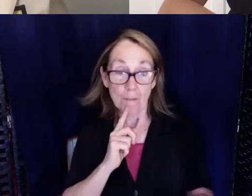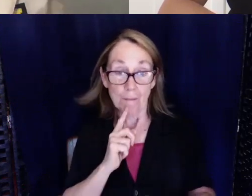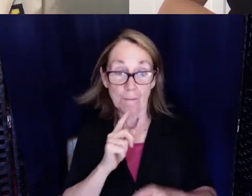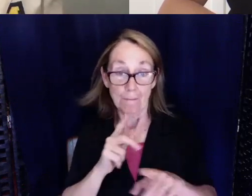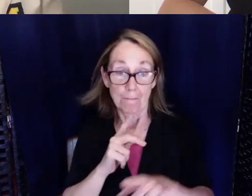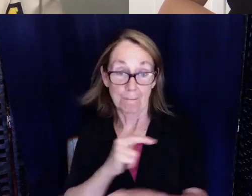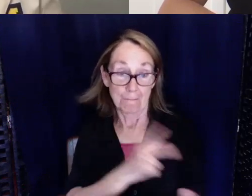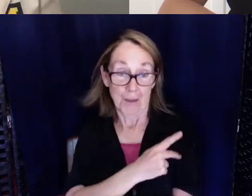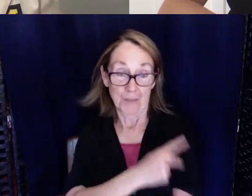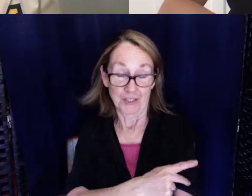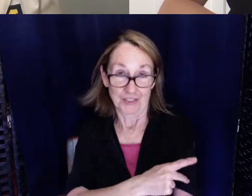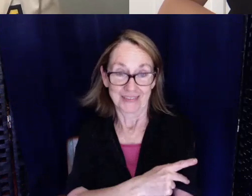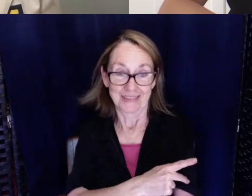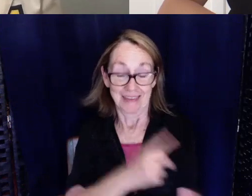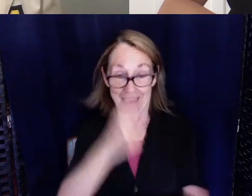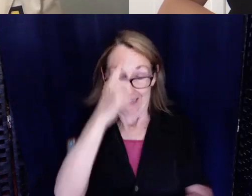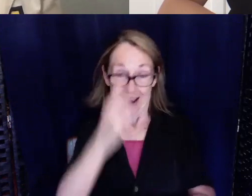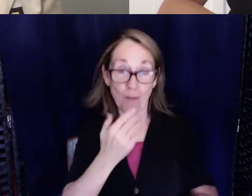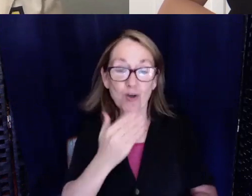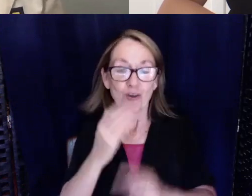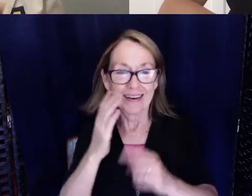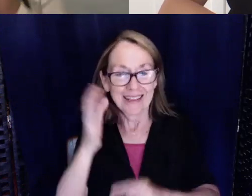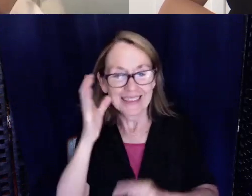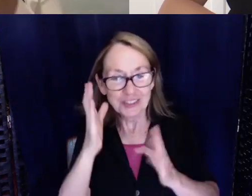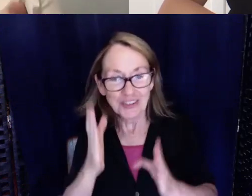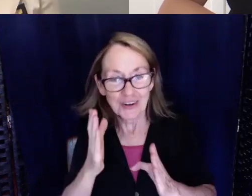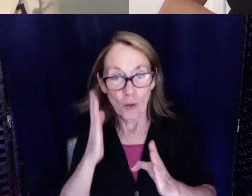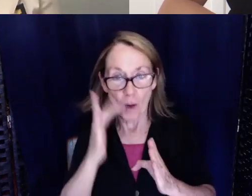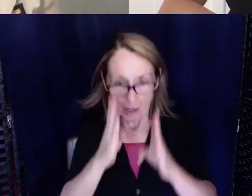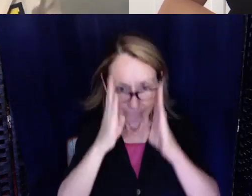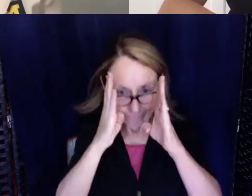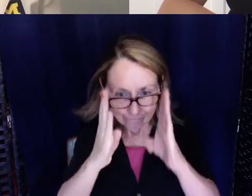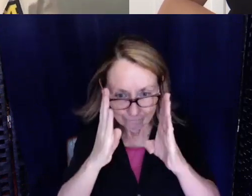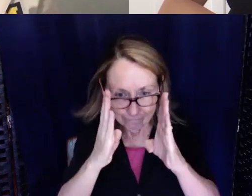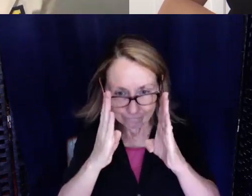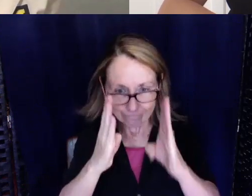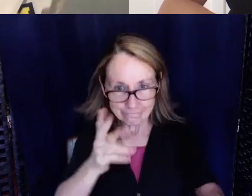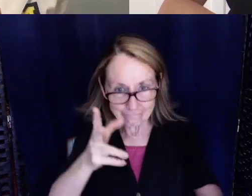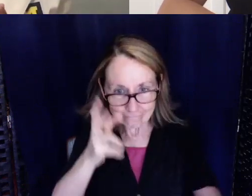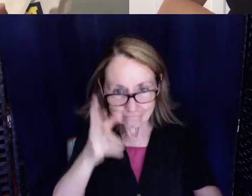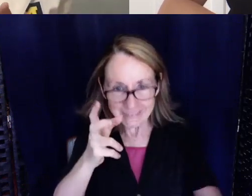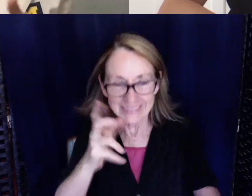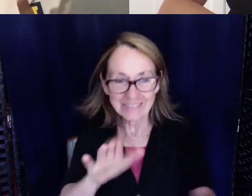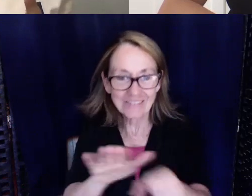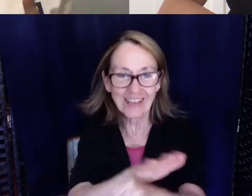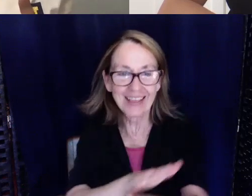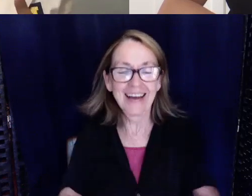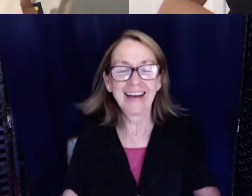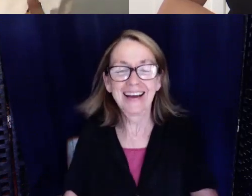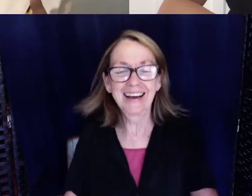sorry my patients think I'm a really good listener because I'm always really focused on them. As for the deaf and hard of hearing